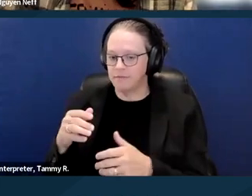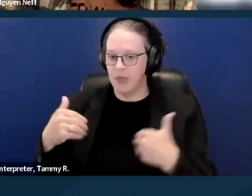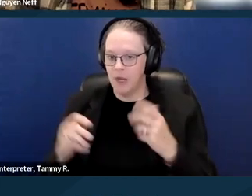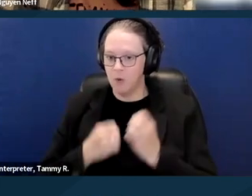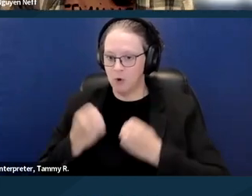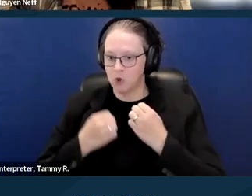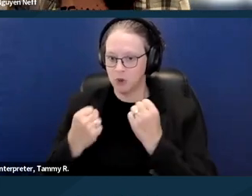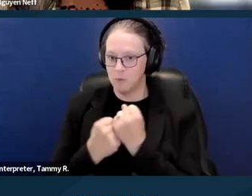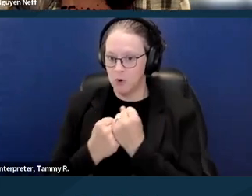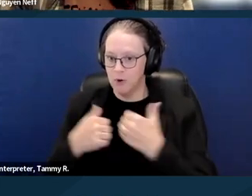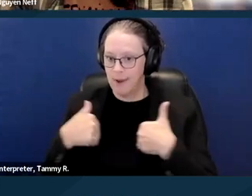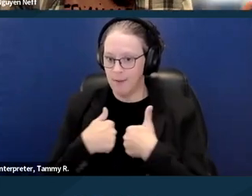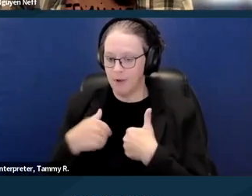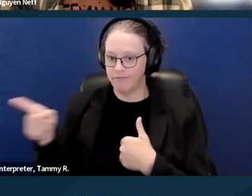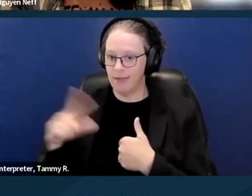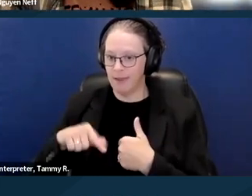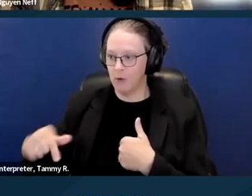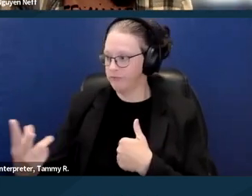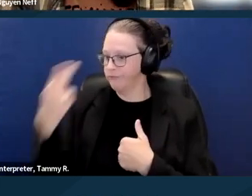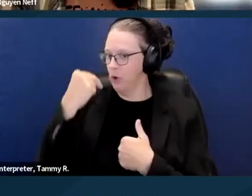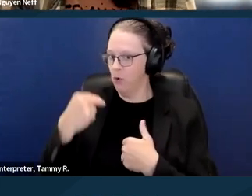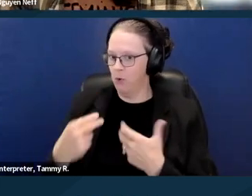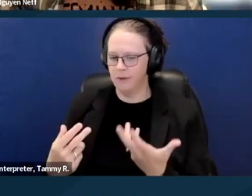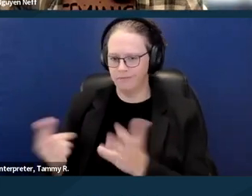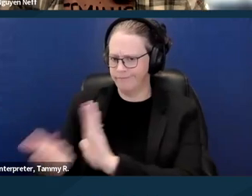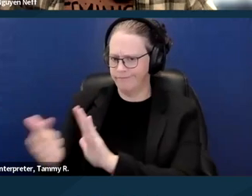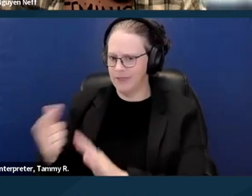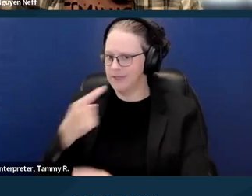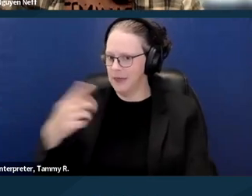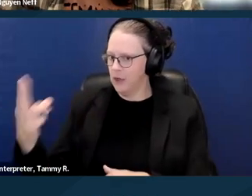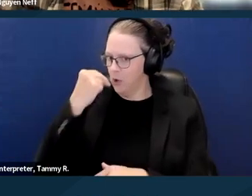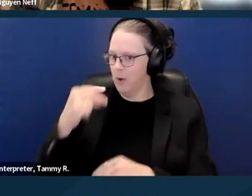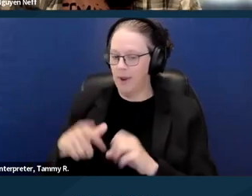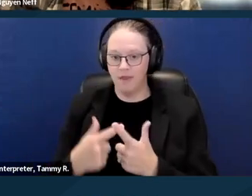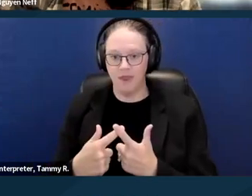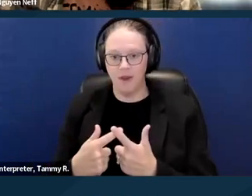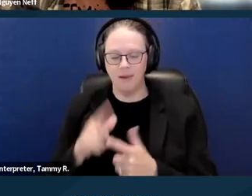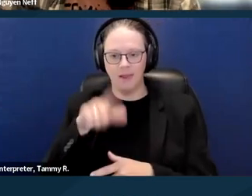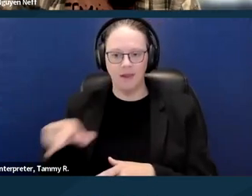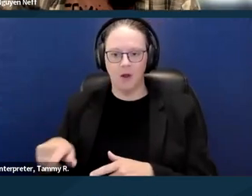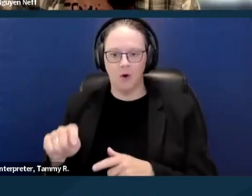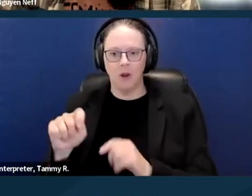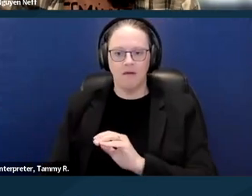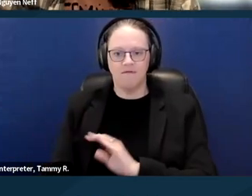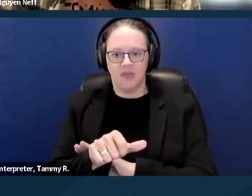and the landlord said no, unlawfully said no, and then the landlord evicts you for not paying rent